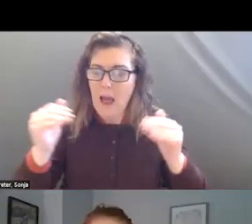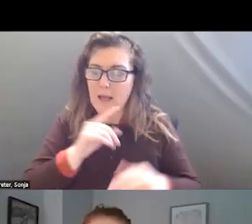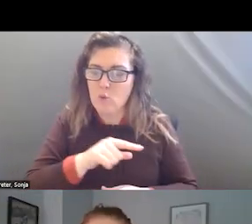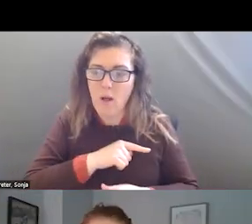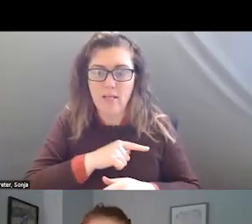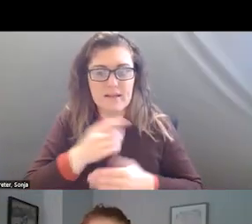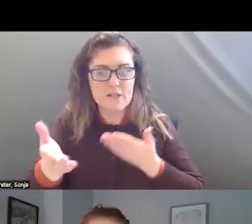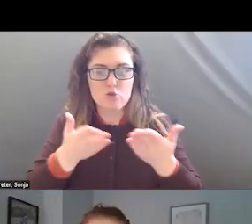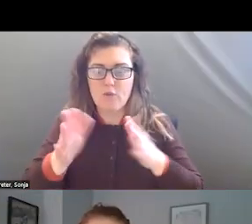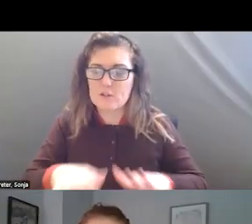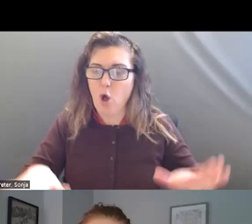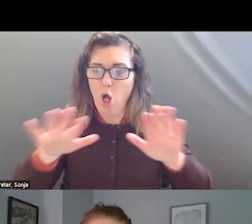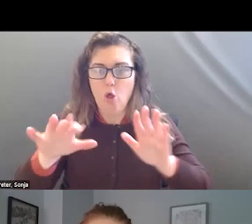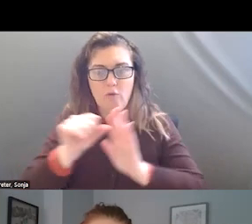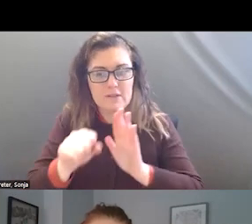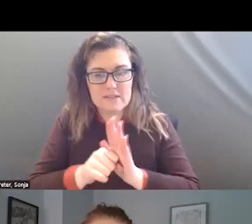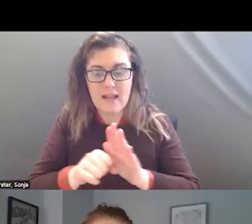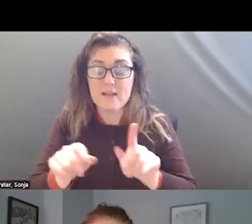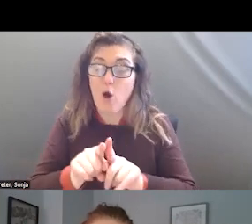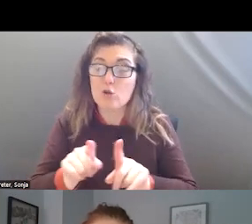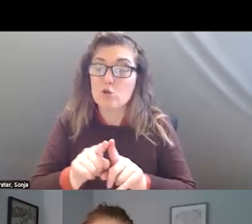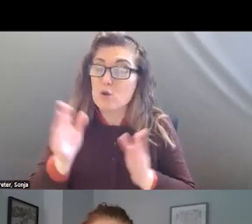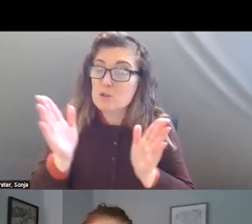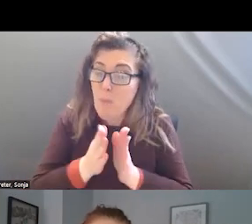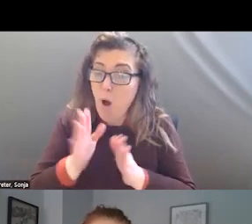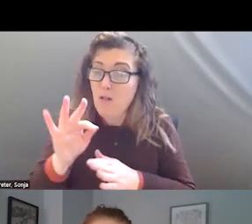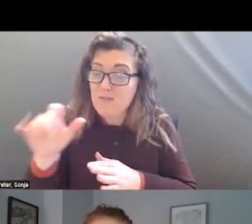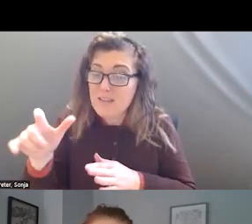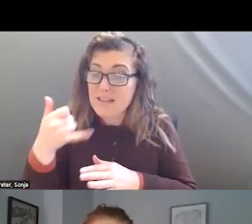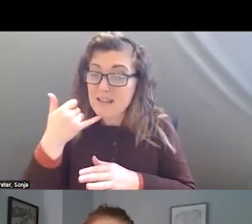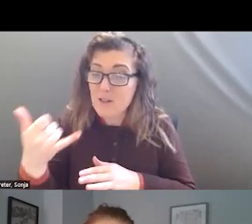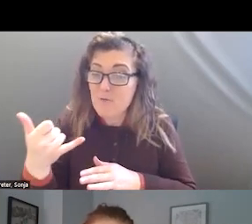IT ALSO HAS A FEE TO PAY FOR THE SERVICE. CALIFORNIA